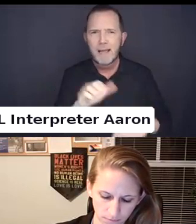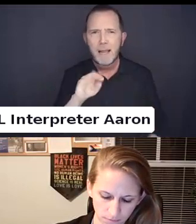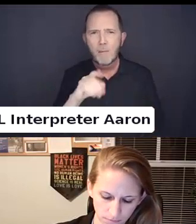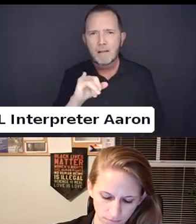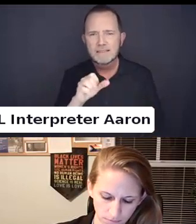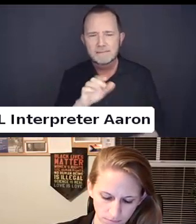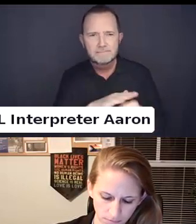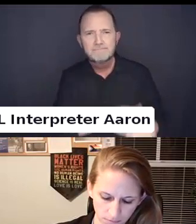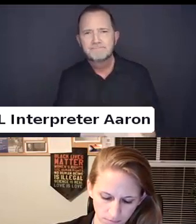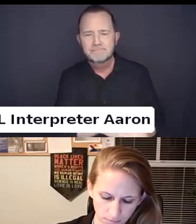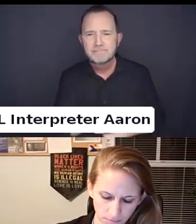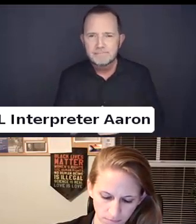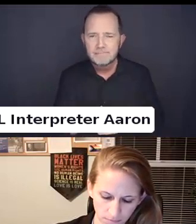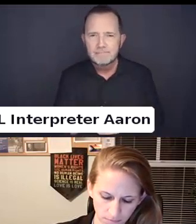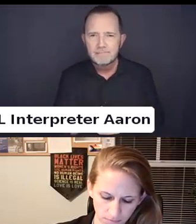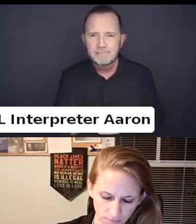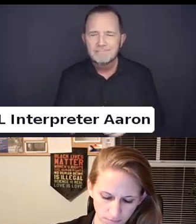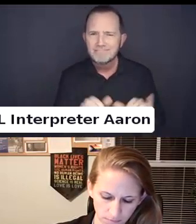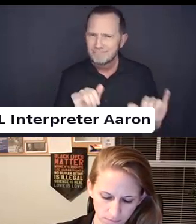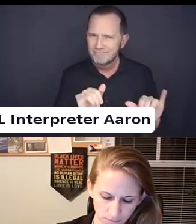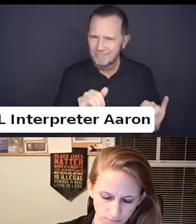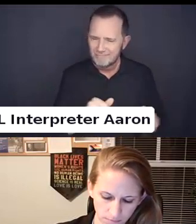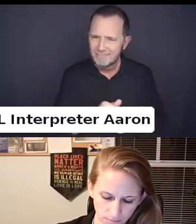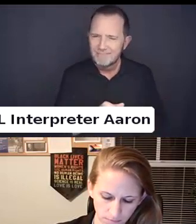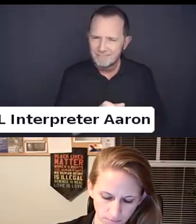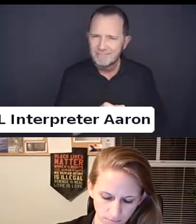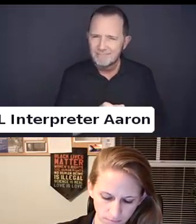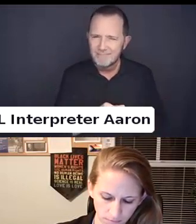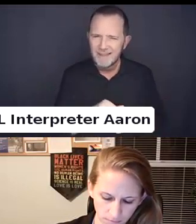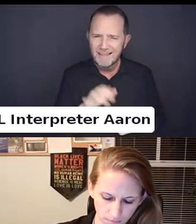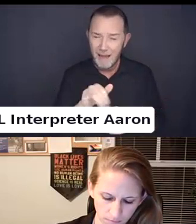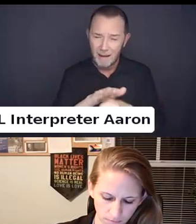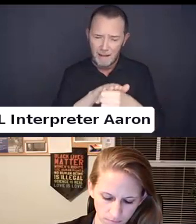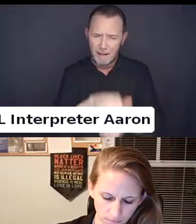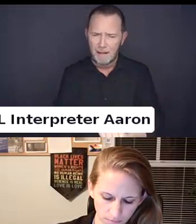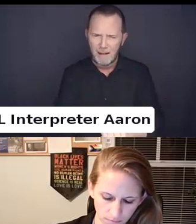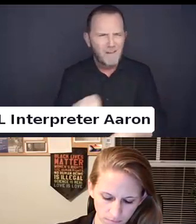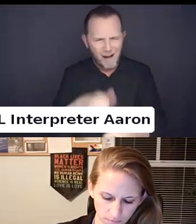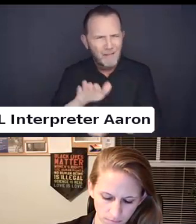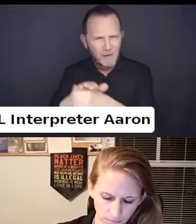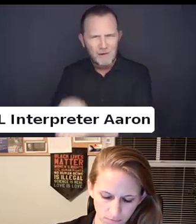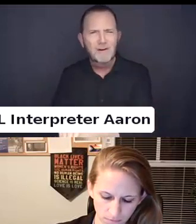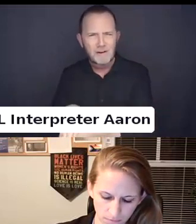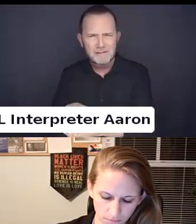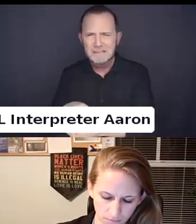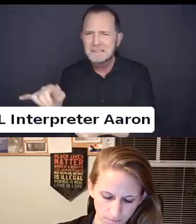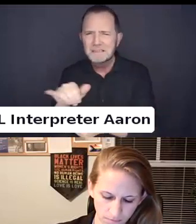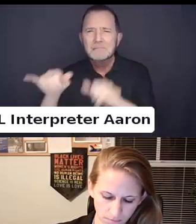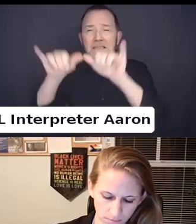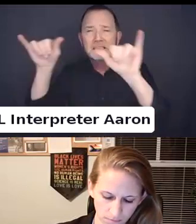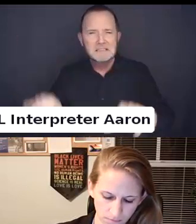And are able to kind of feed into other systems and marginalization.